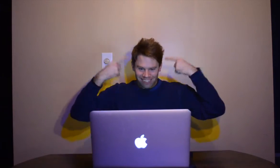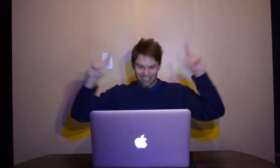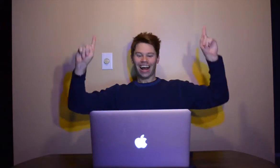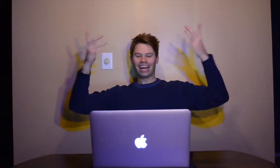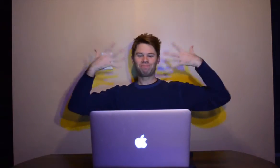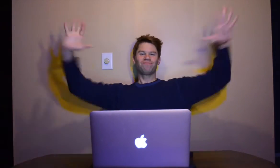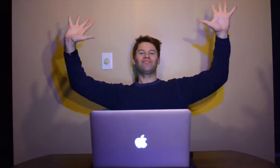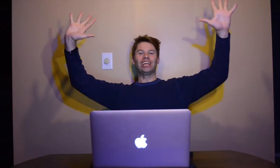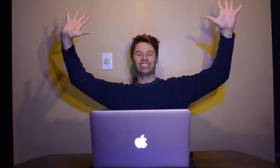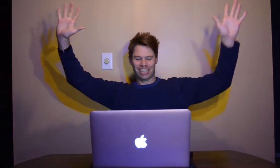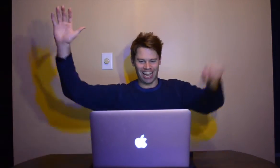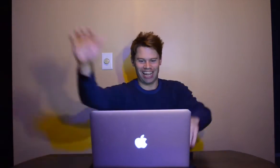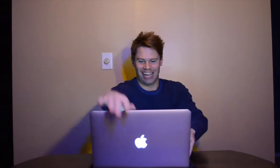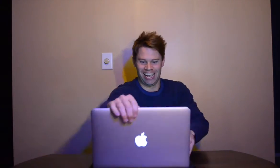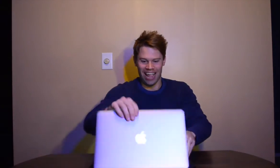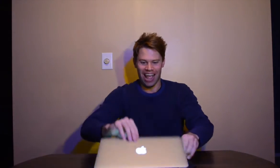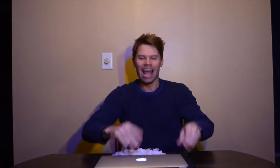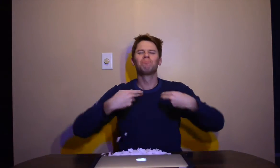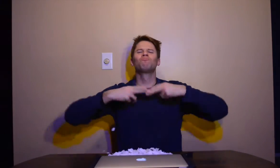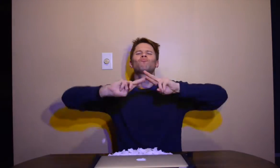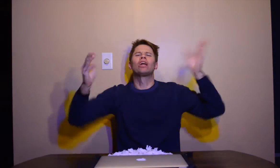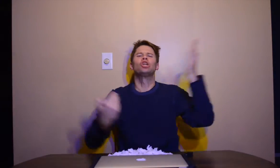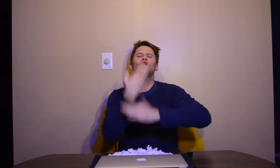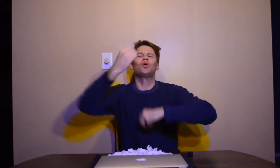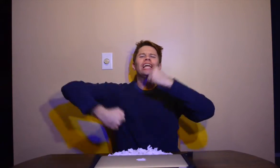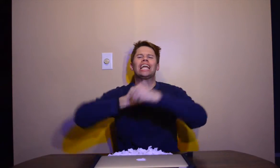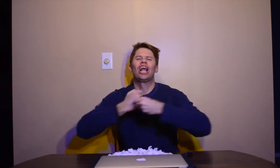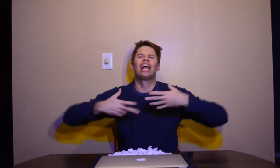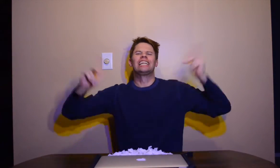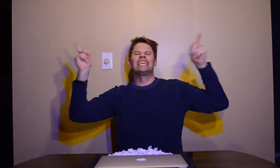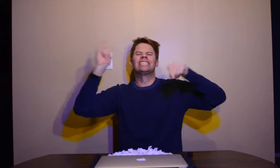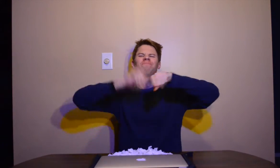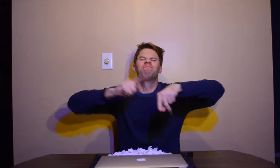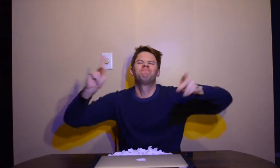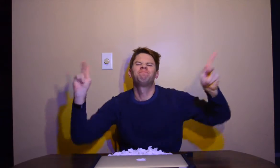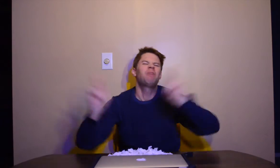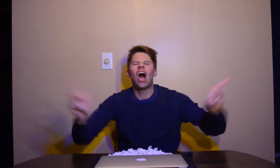FINALLY, I FINISH IT! I'M READY FOR NEW YEAR AND LET'S PARTY!